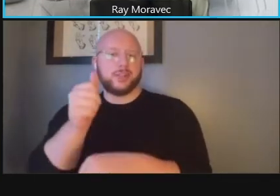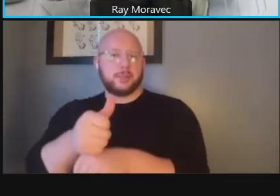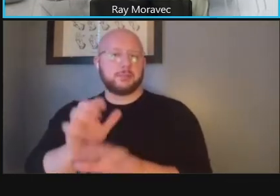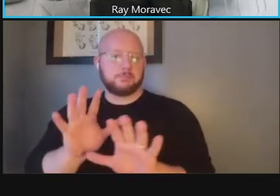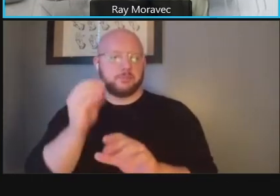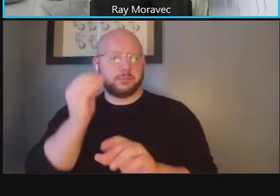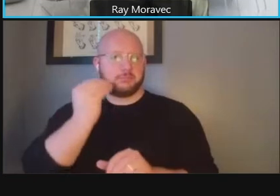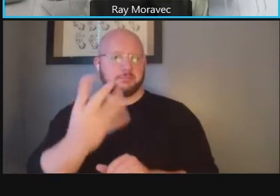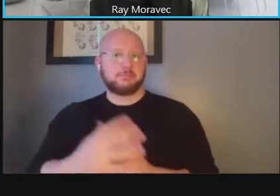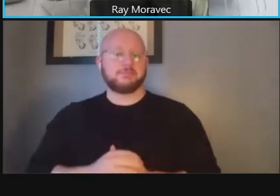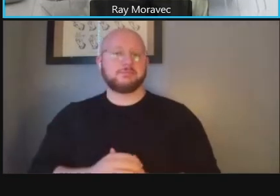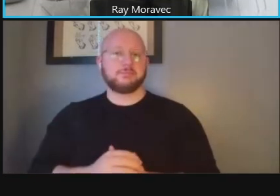go to the next slide